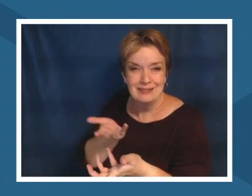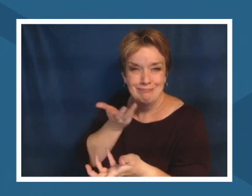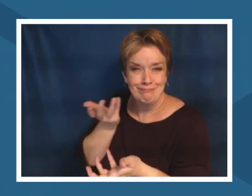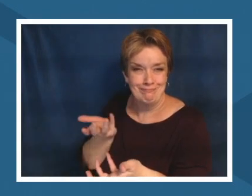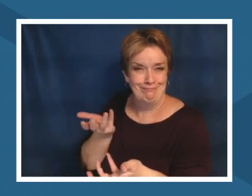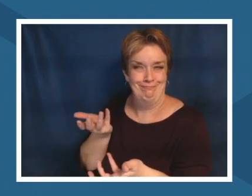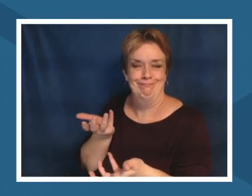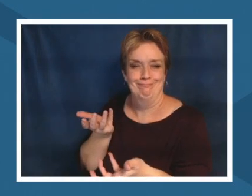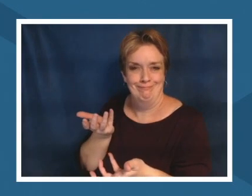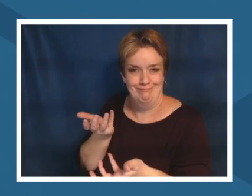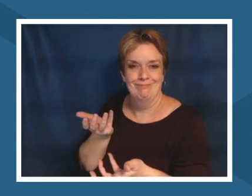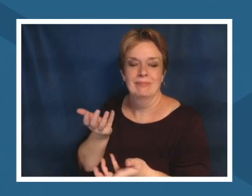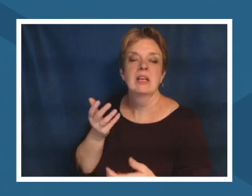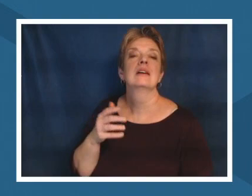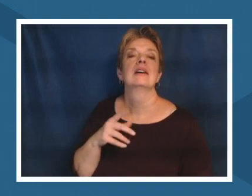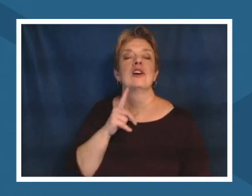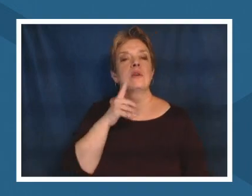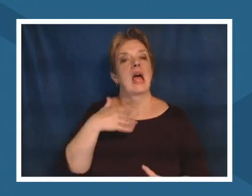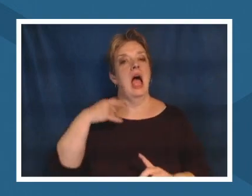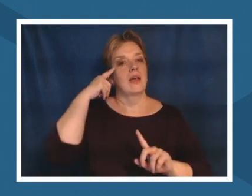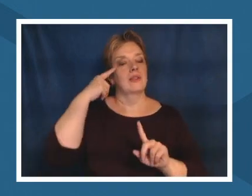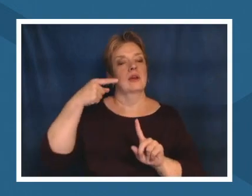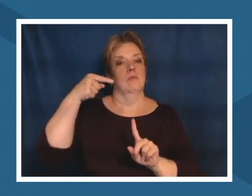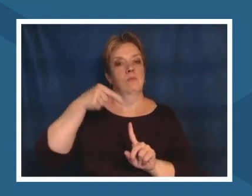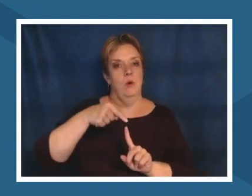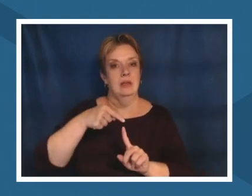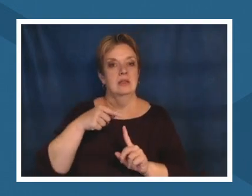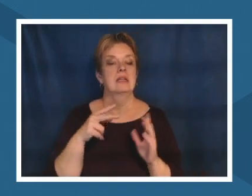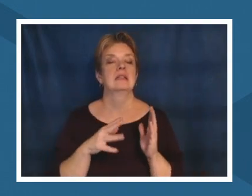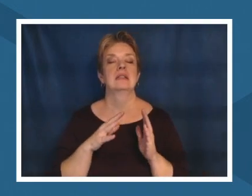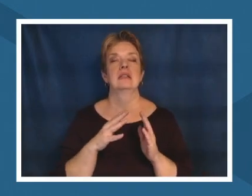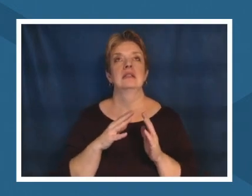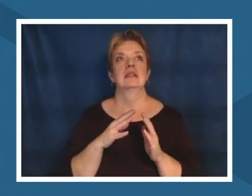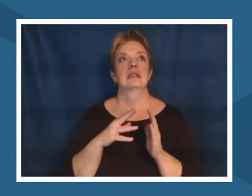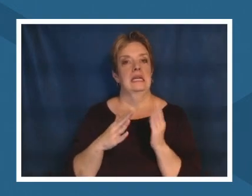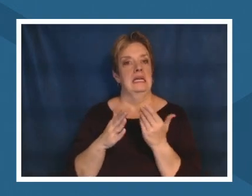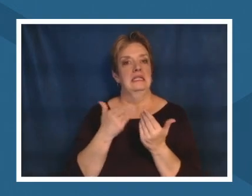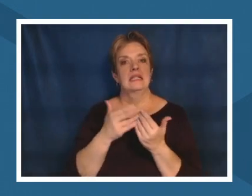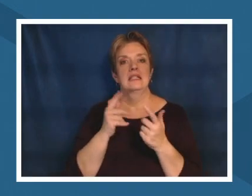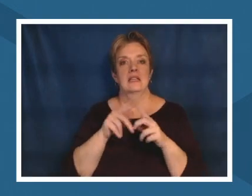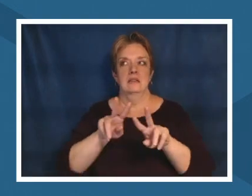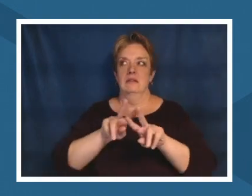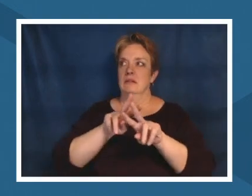just start local it's easy to get overwhelmed with like the global